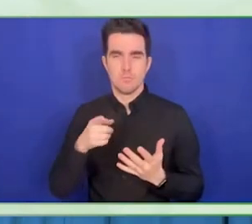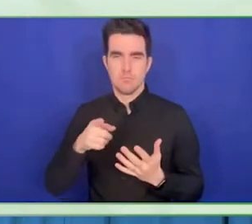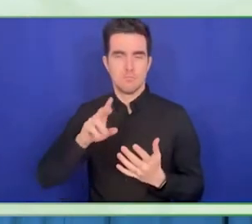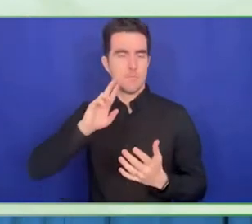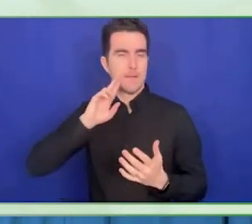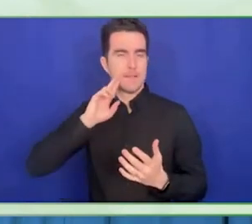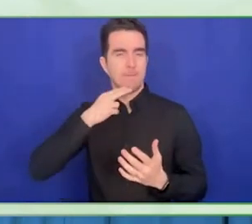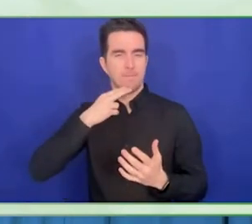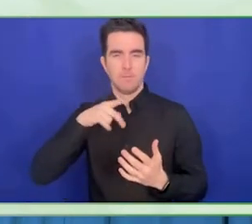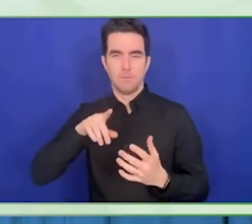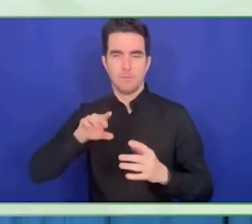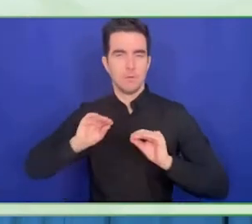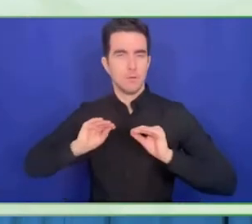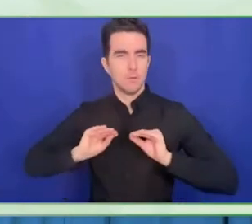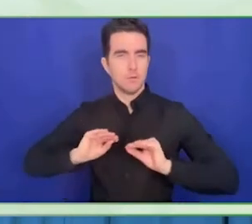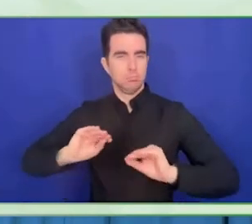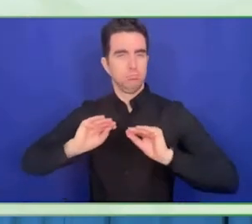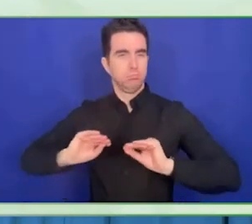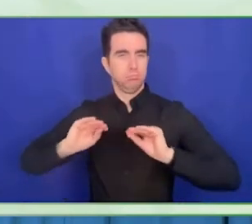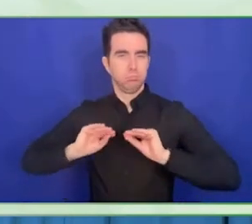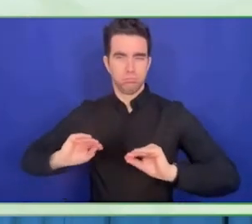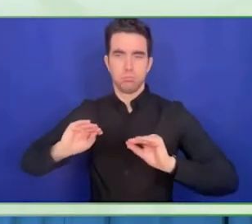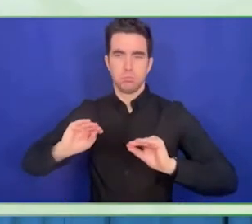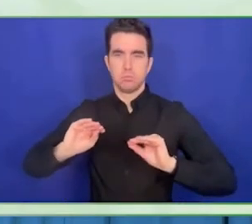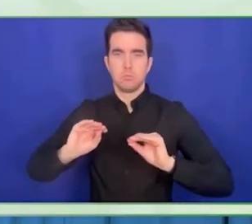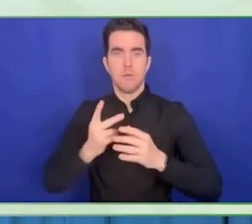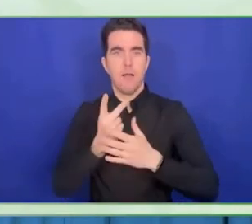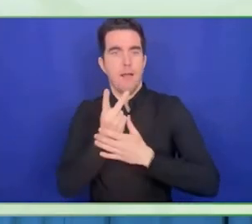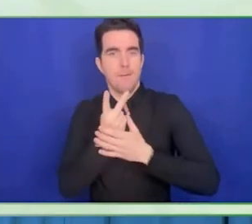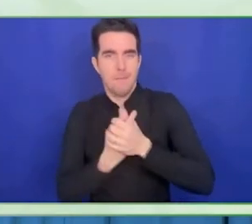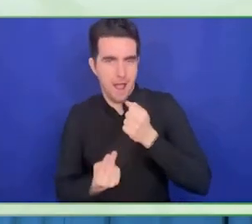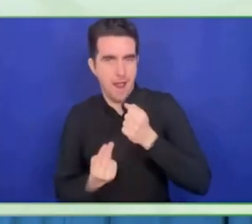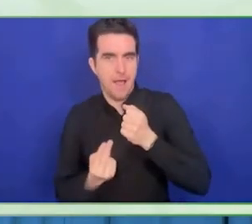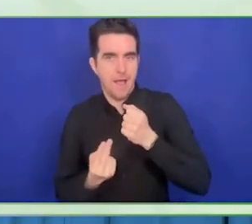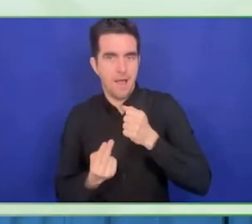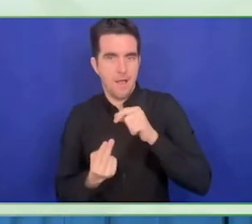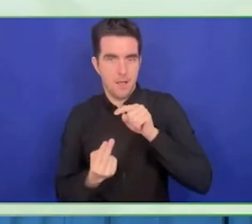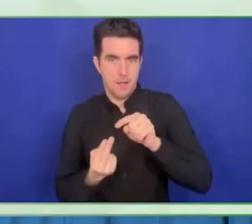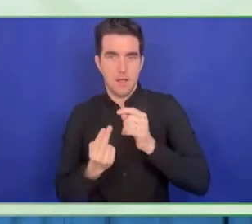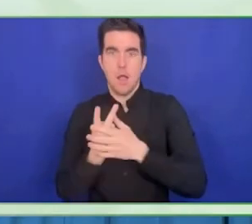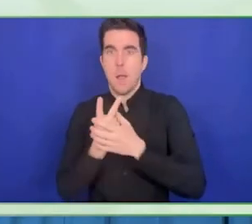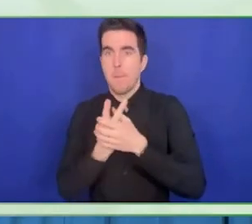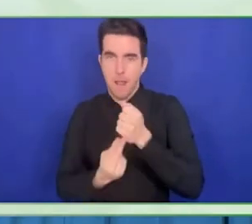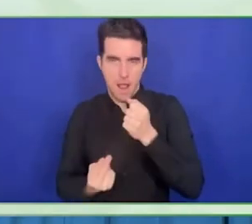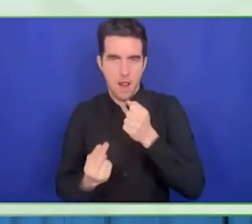with visual disabilities to make sure they receive the same quality of education as others.